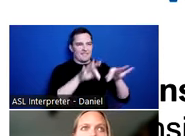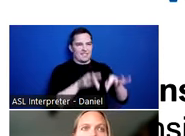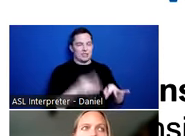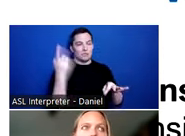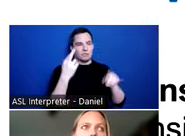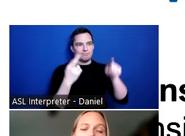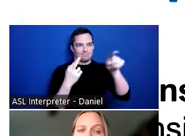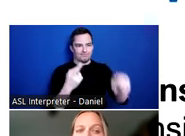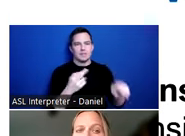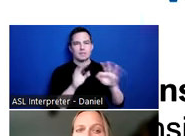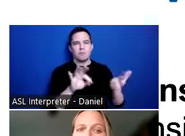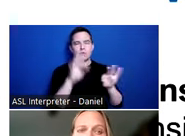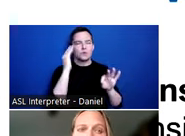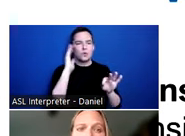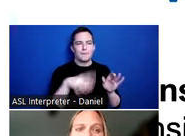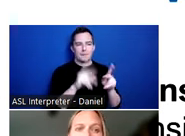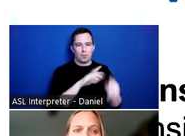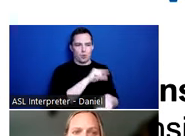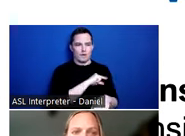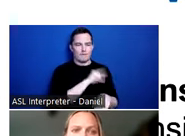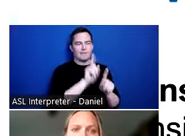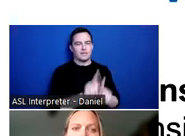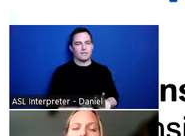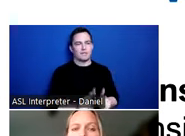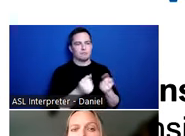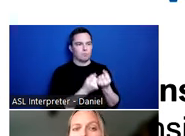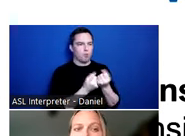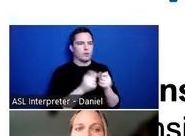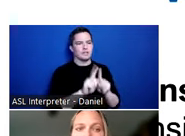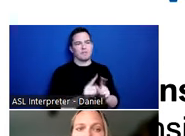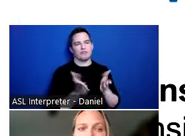that people are going to qualify for different supports and services based on